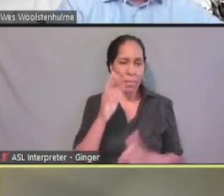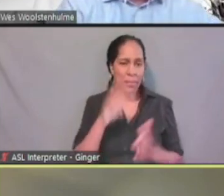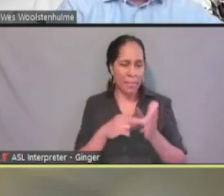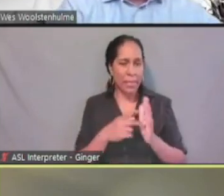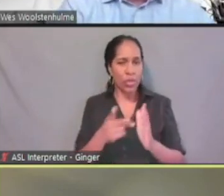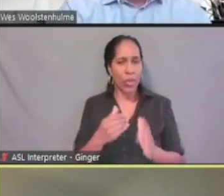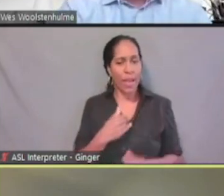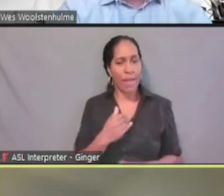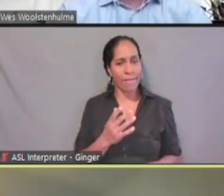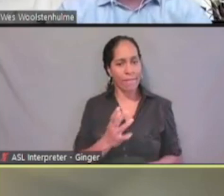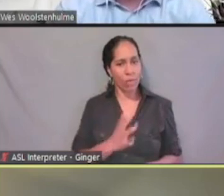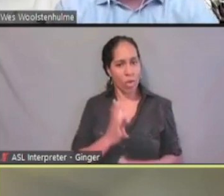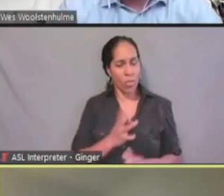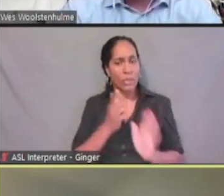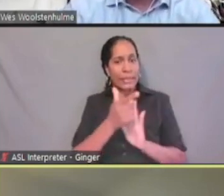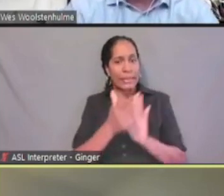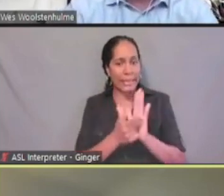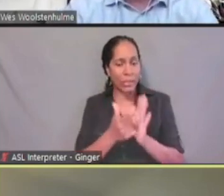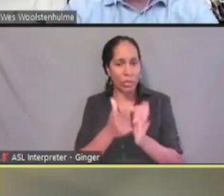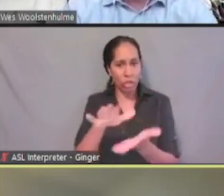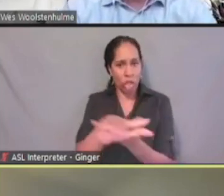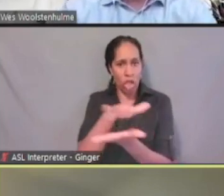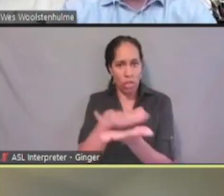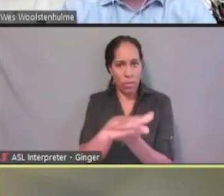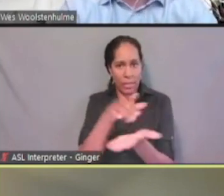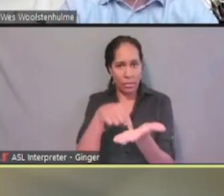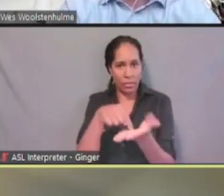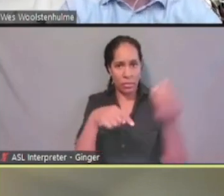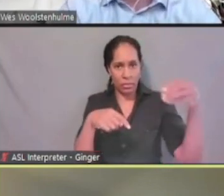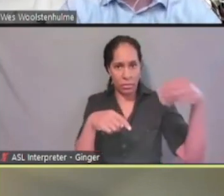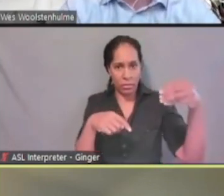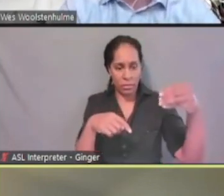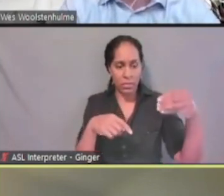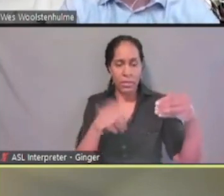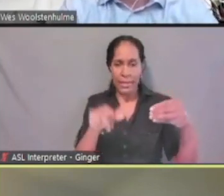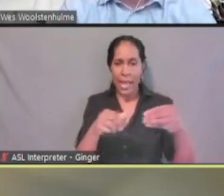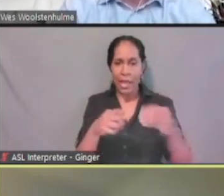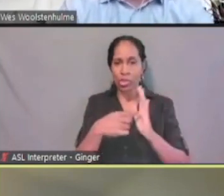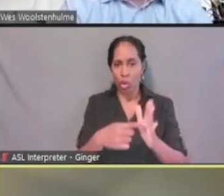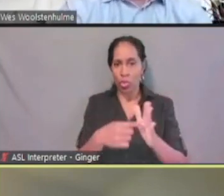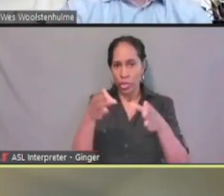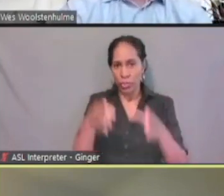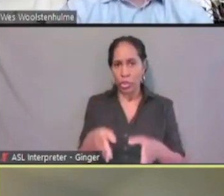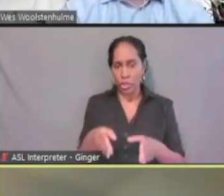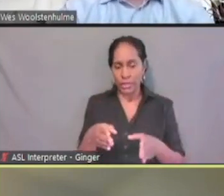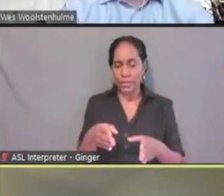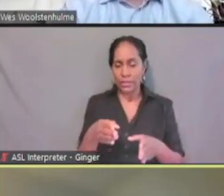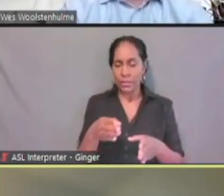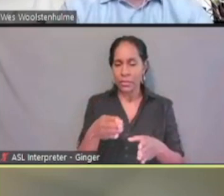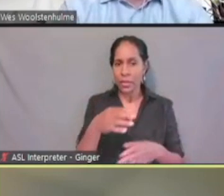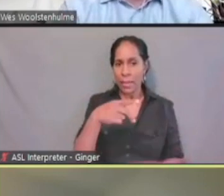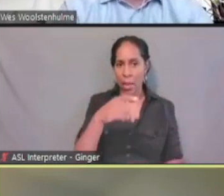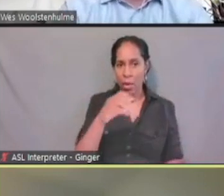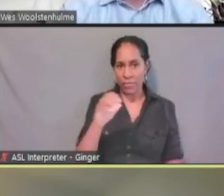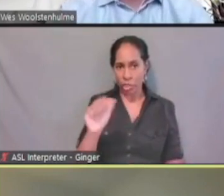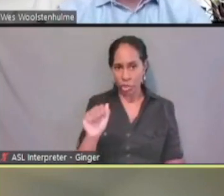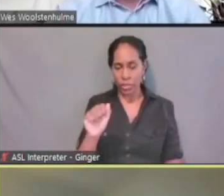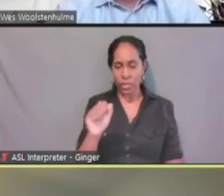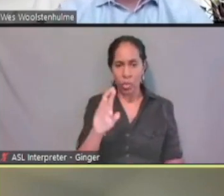that designates a person as that power of attorney or guardianship. And so then they could,